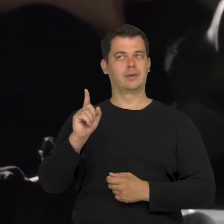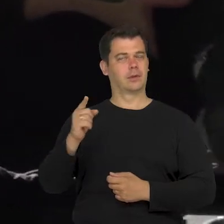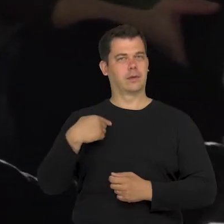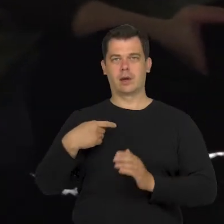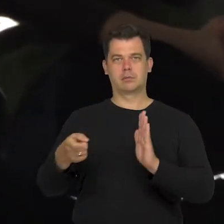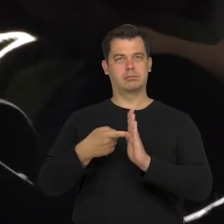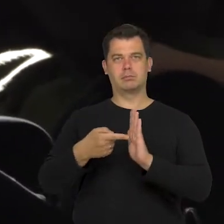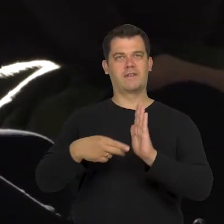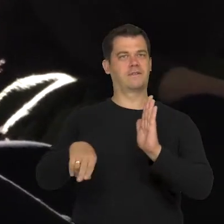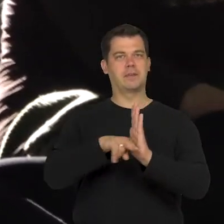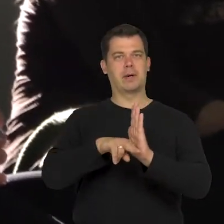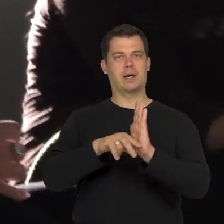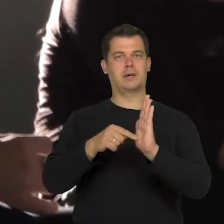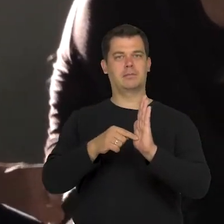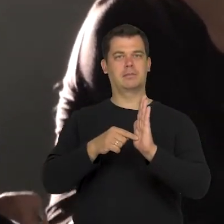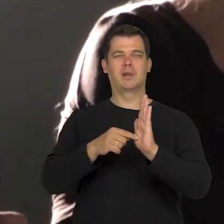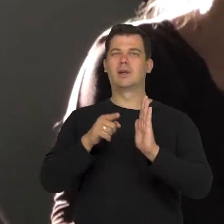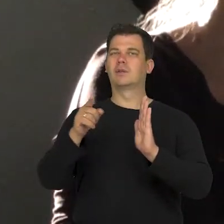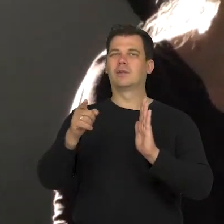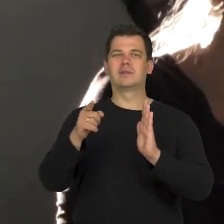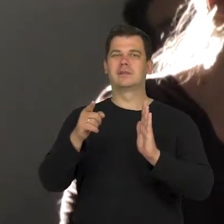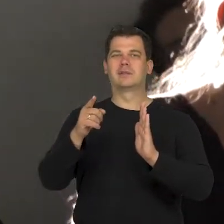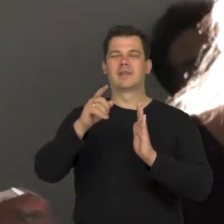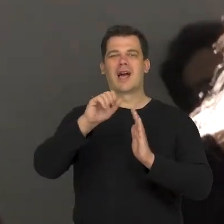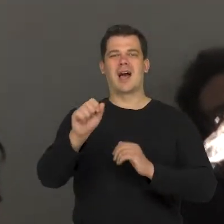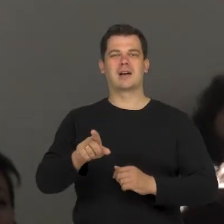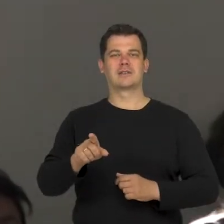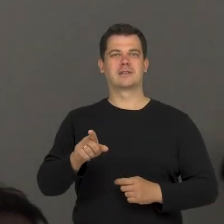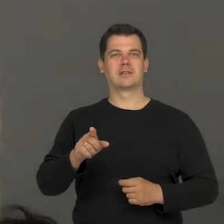because it just reinforces the stereotypes